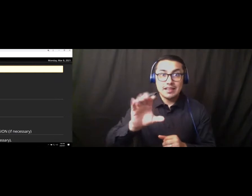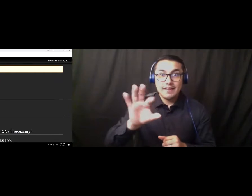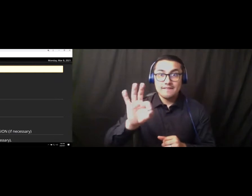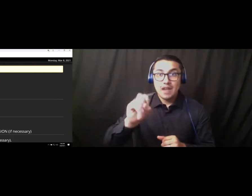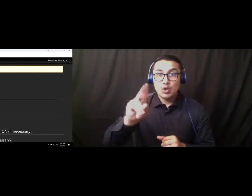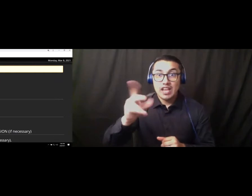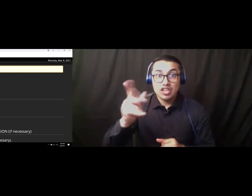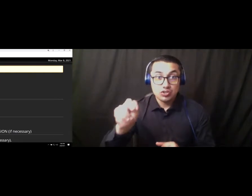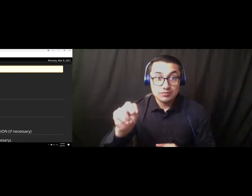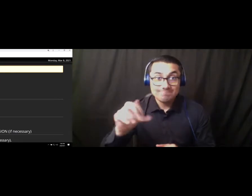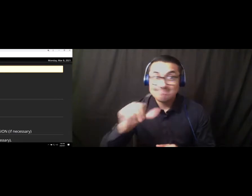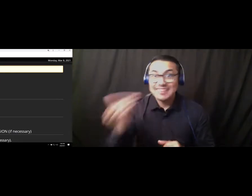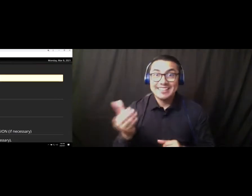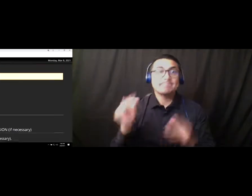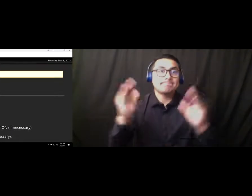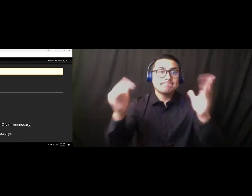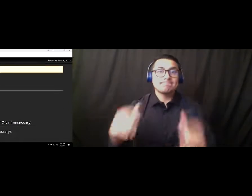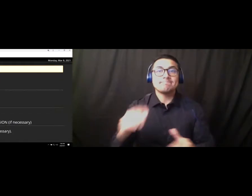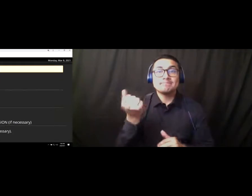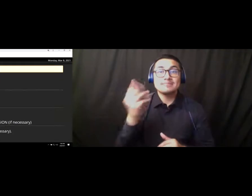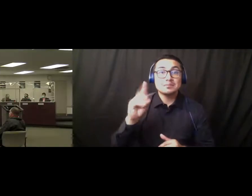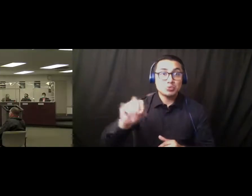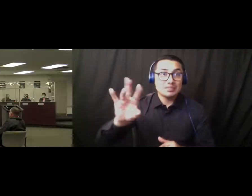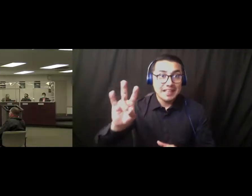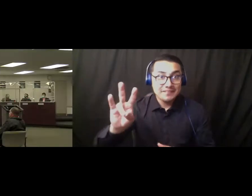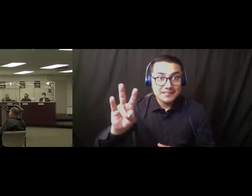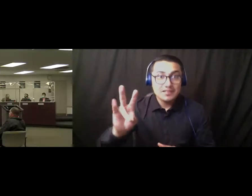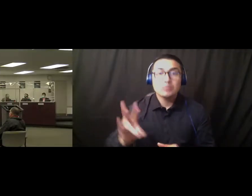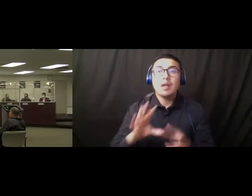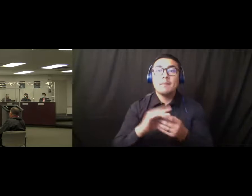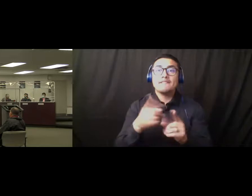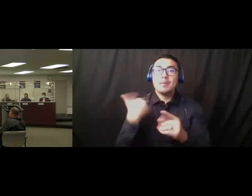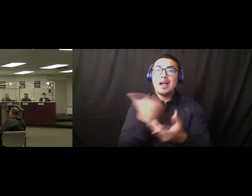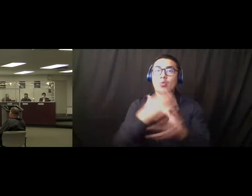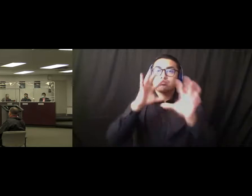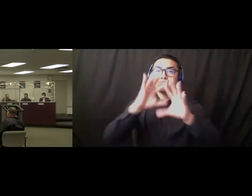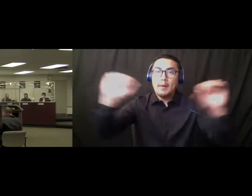Item 16.7 Office of Superintendent/President, Mr. Knudson.